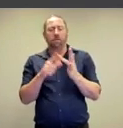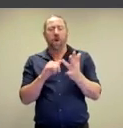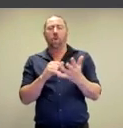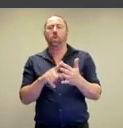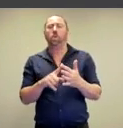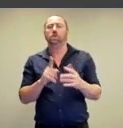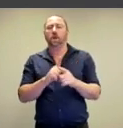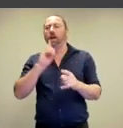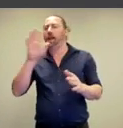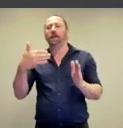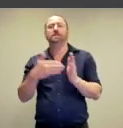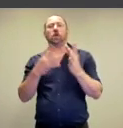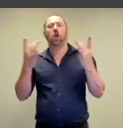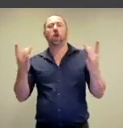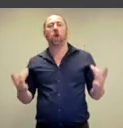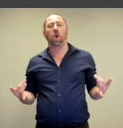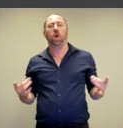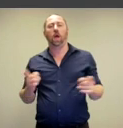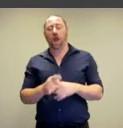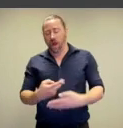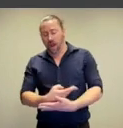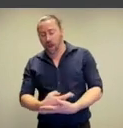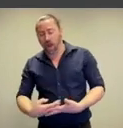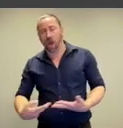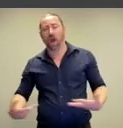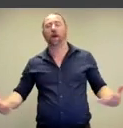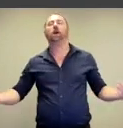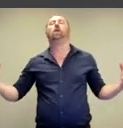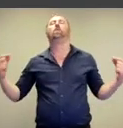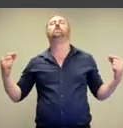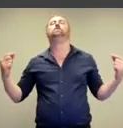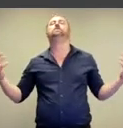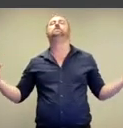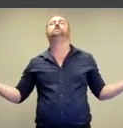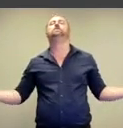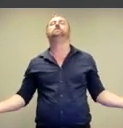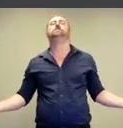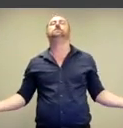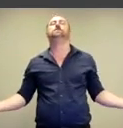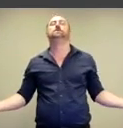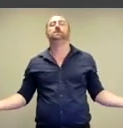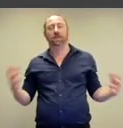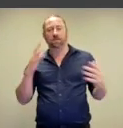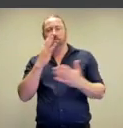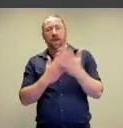the most wonderful pose at the end of the session when you lie on the ground, close your